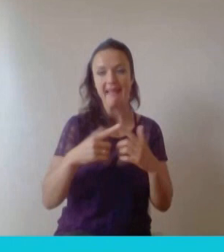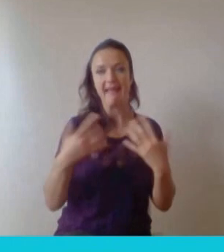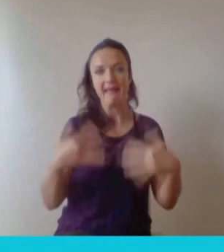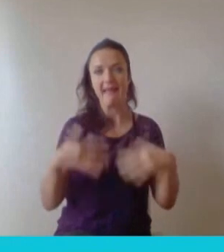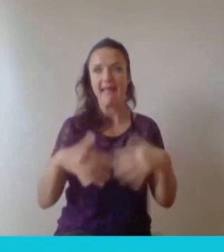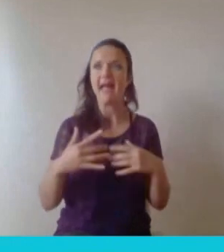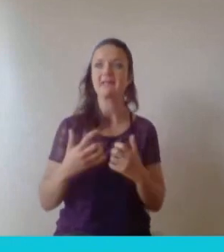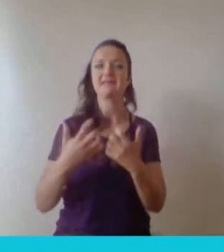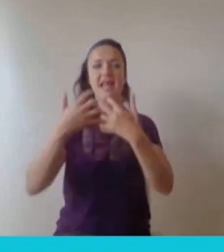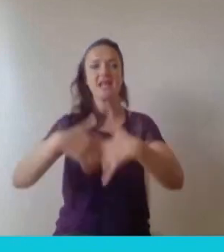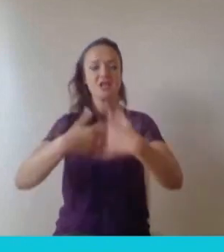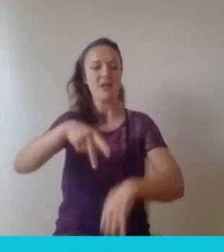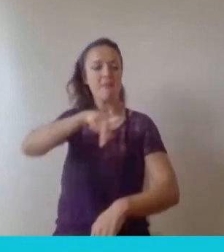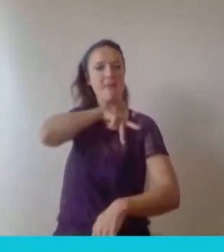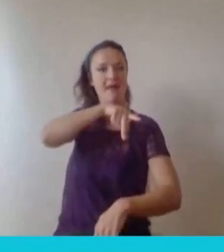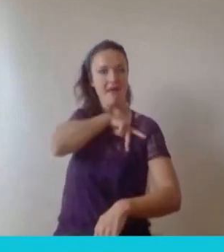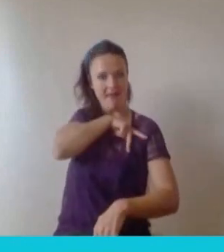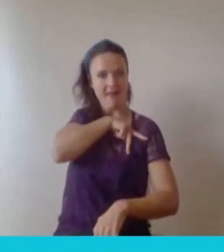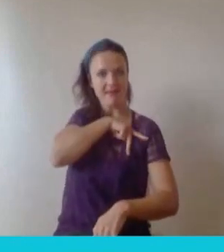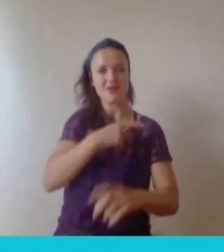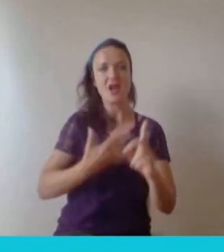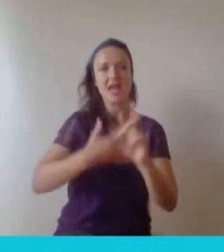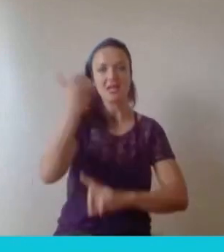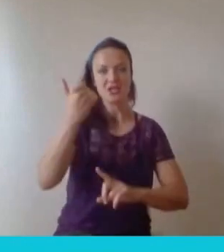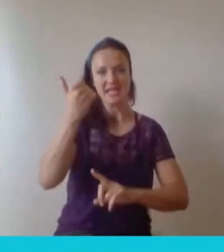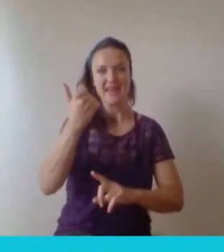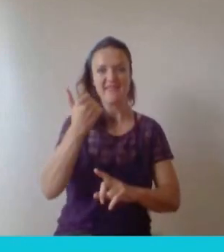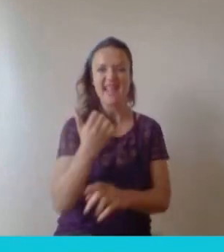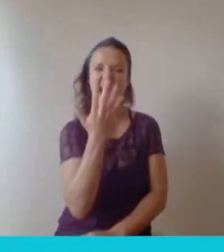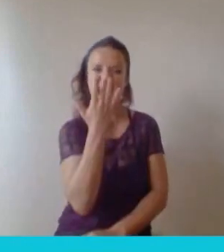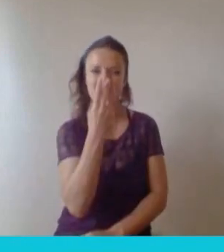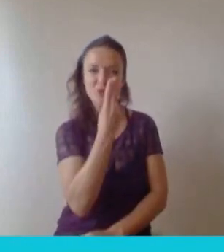at the age of just 27. This year she was named as one of the Forbes